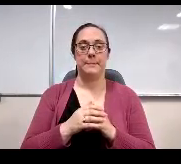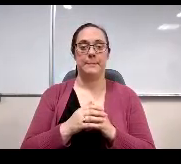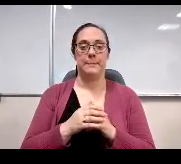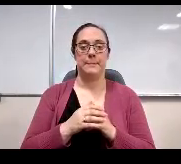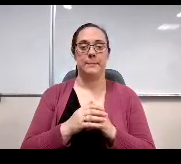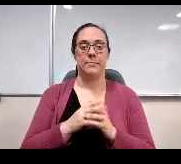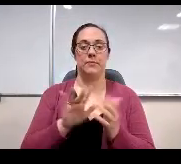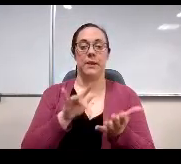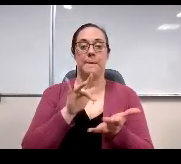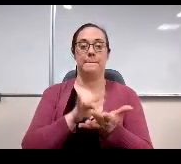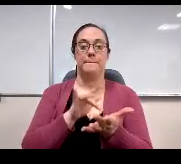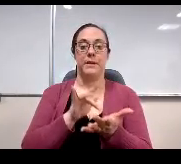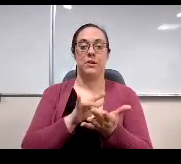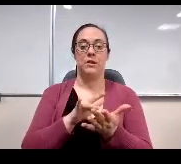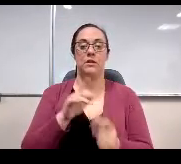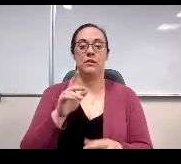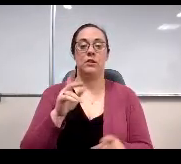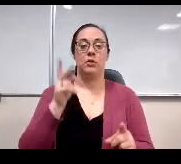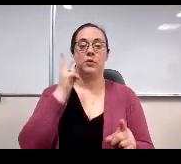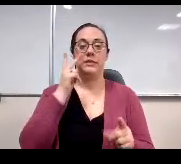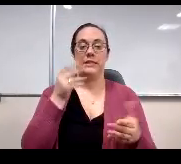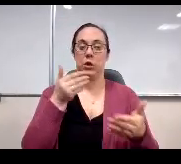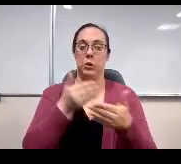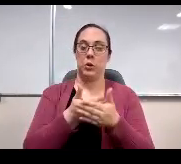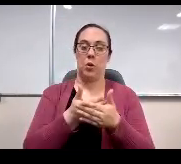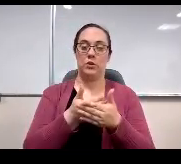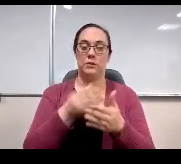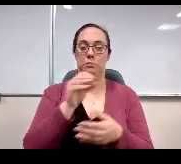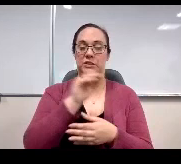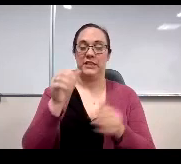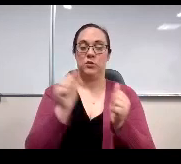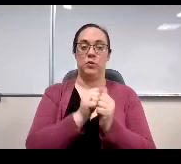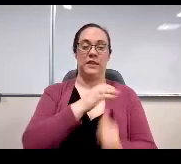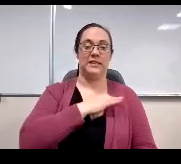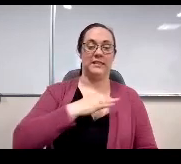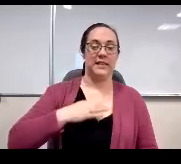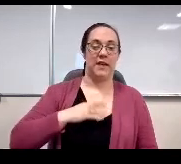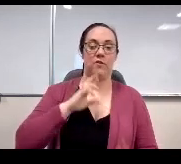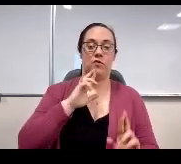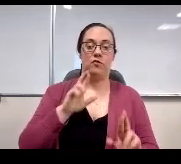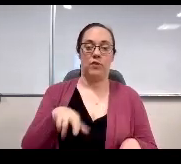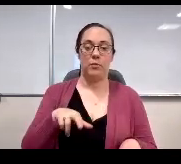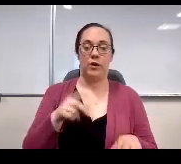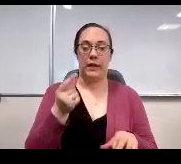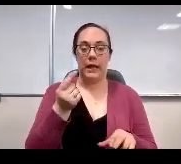At the middle level we see close alignment. The district percentages, with staff reporting slightly lower.